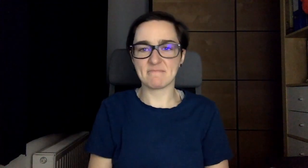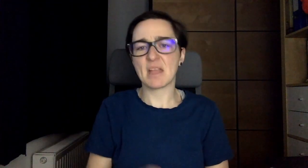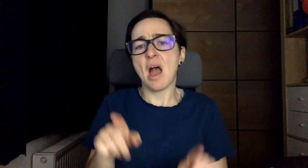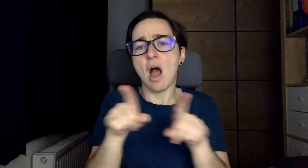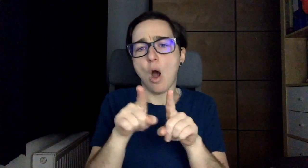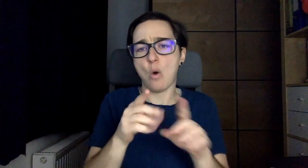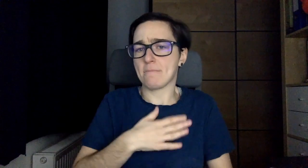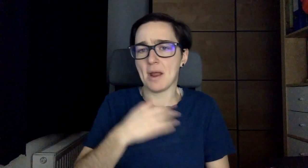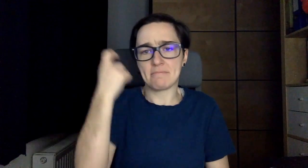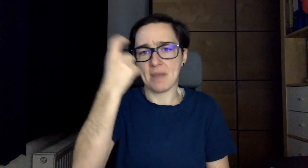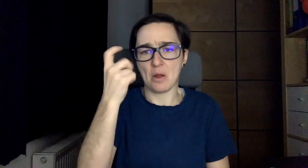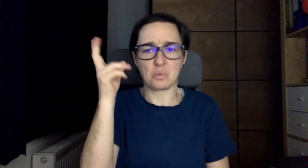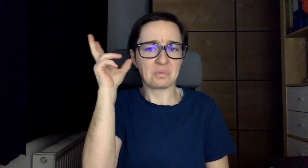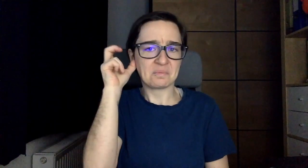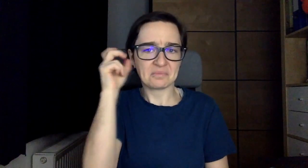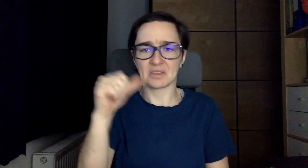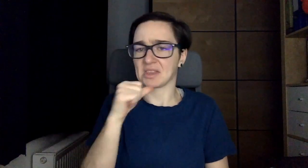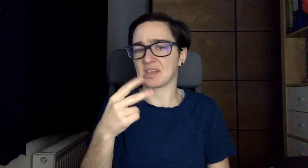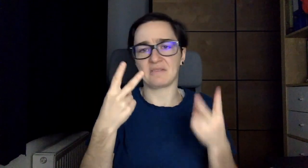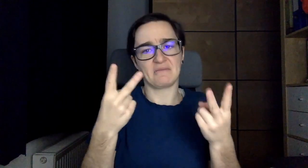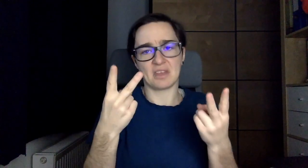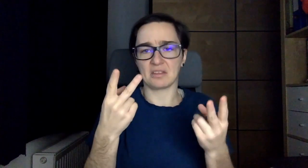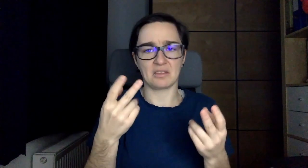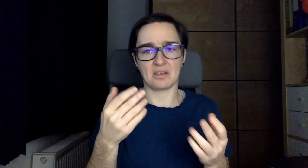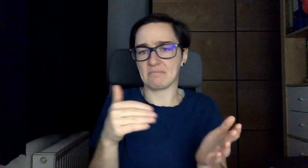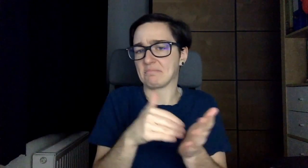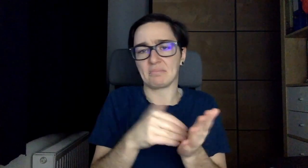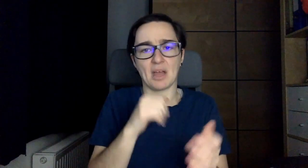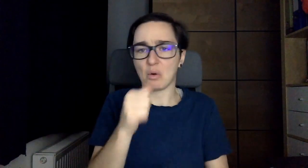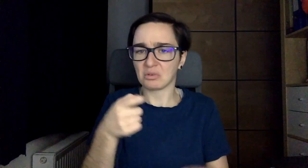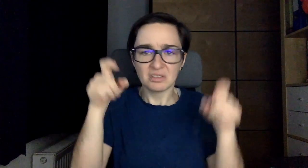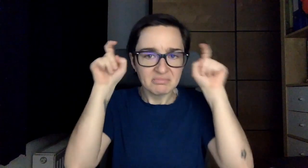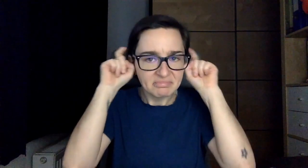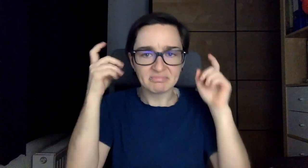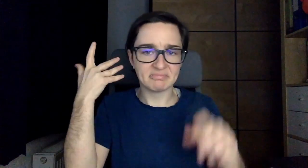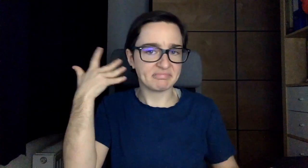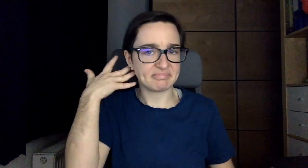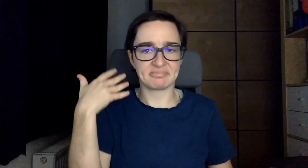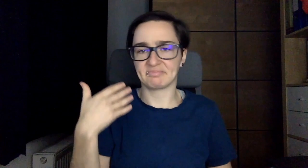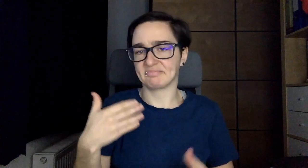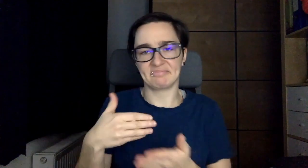And also in my opinion hearing is not that important. I don´t need hearing aids or a CI. I reject it.